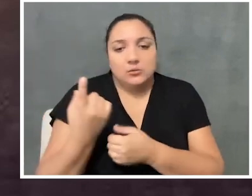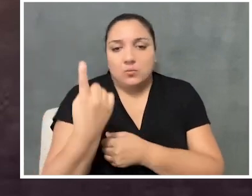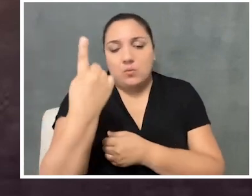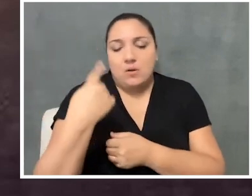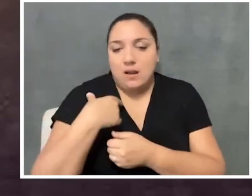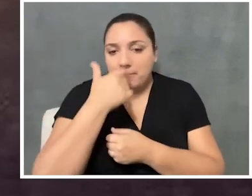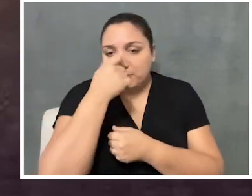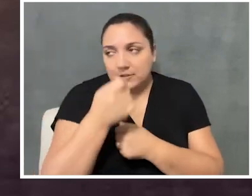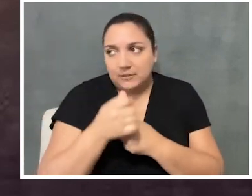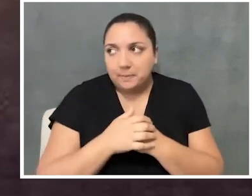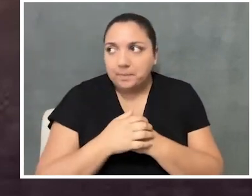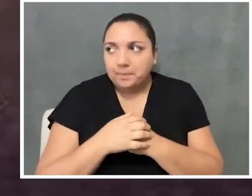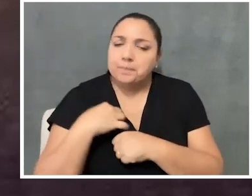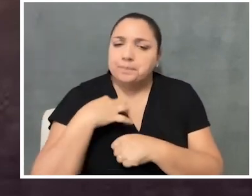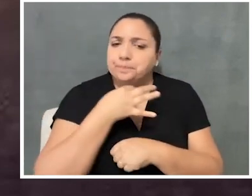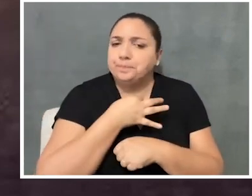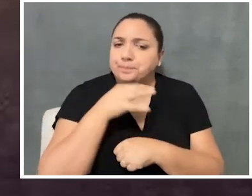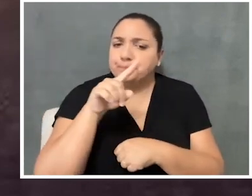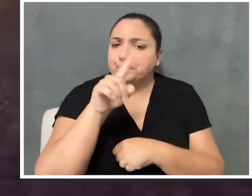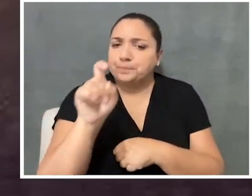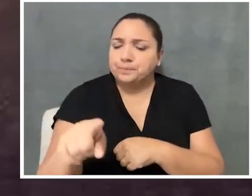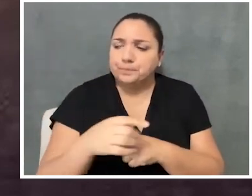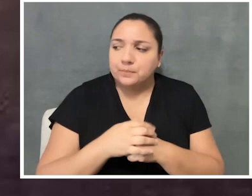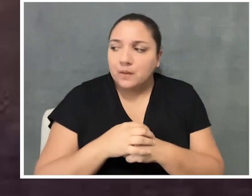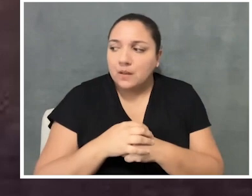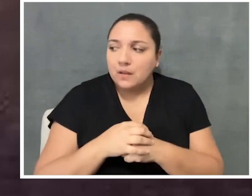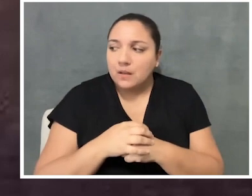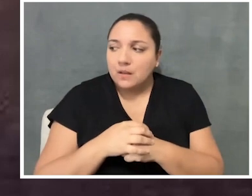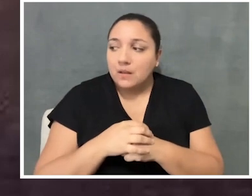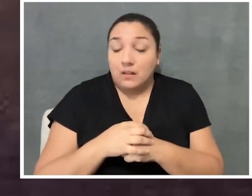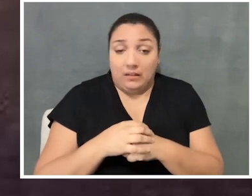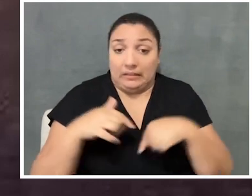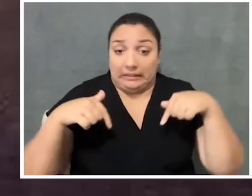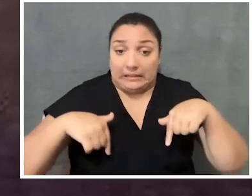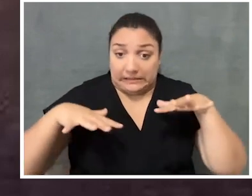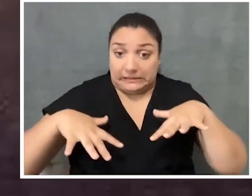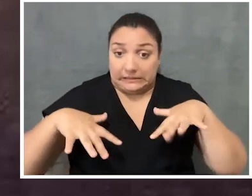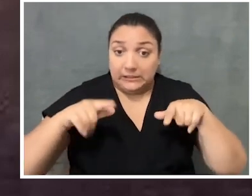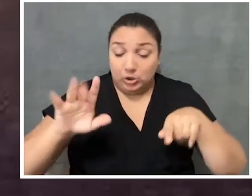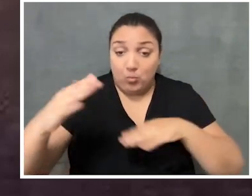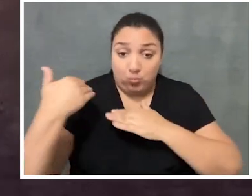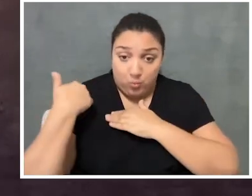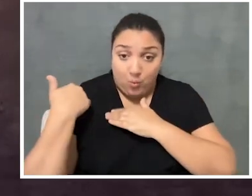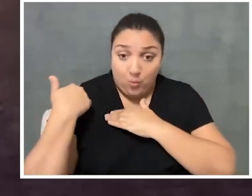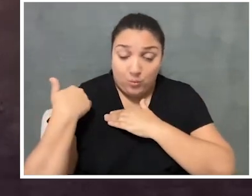and really wanted to ask you about, considering this is your role, right, like, as an accessibility coordinator, this is your role,